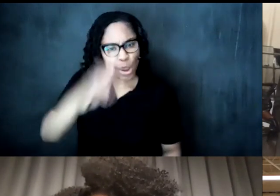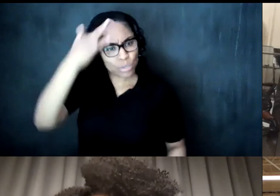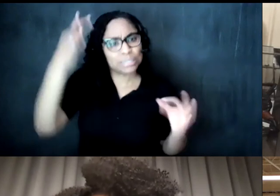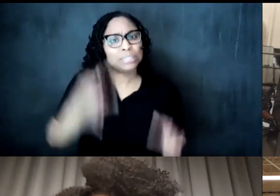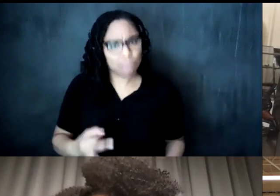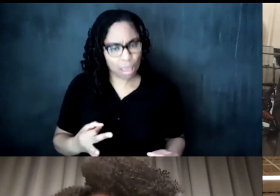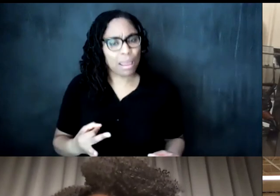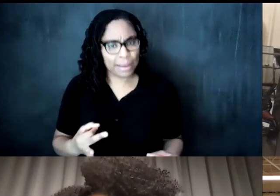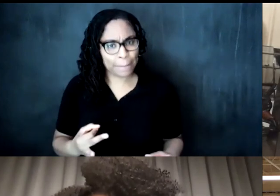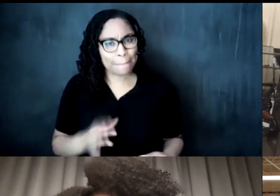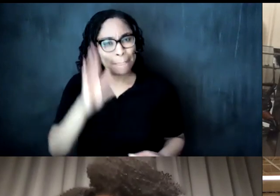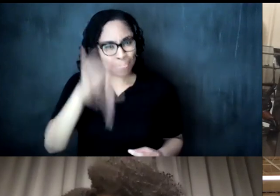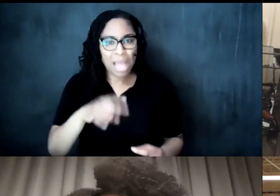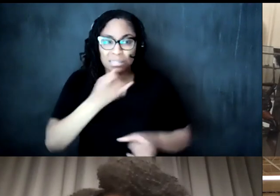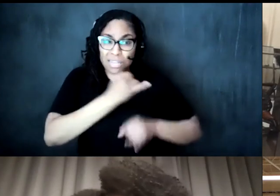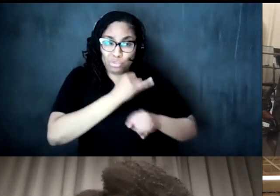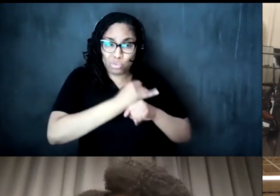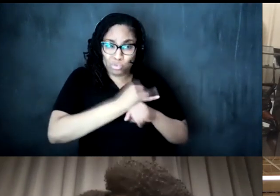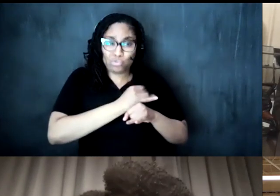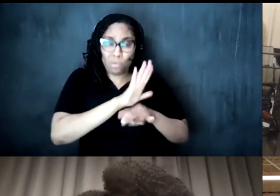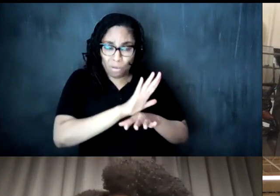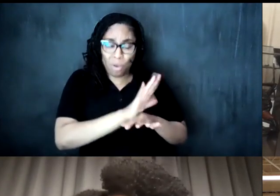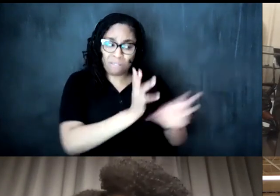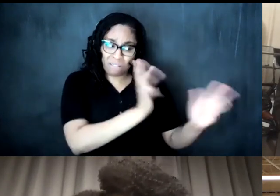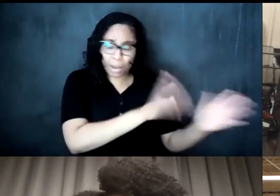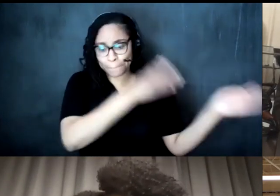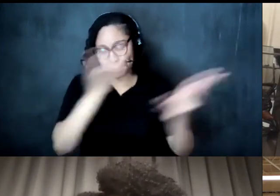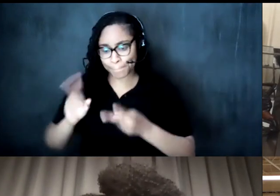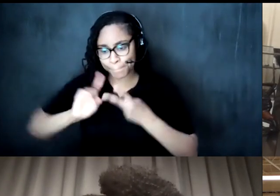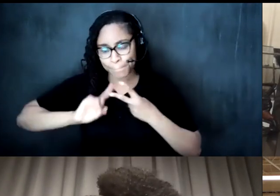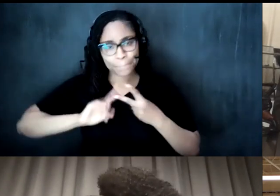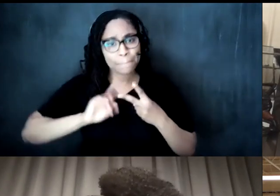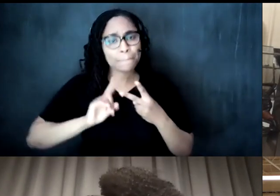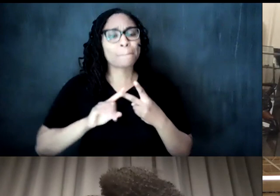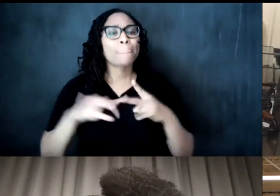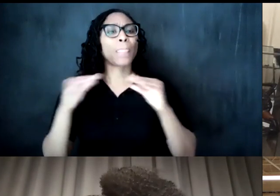forth that's the institutional conversation question the the other is a little bit more um